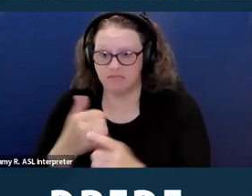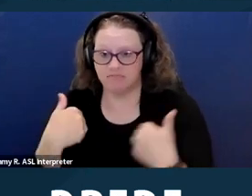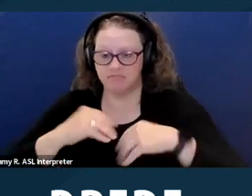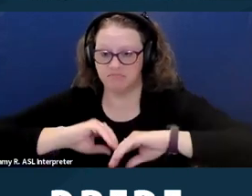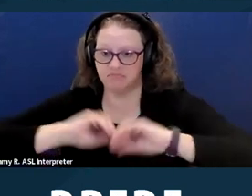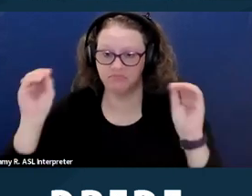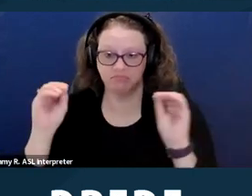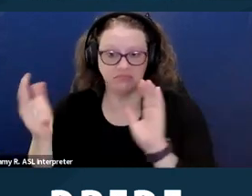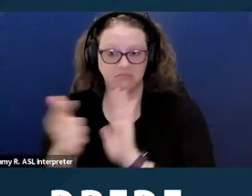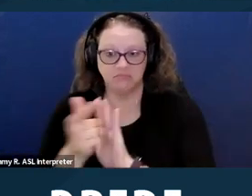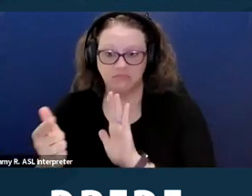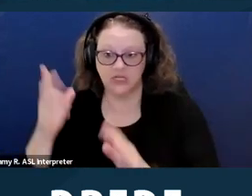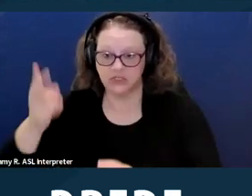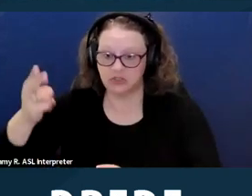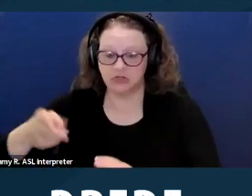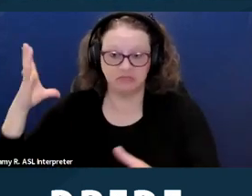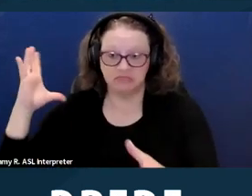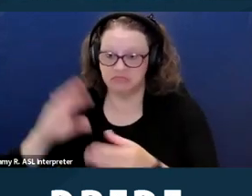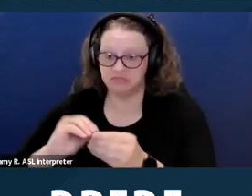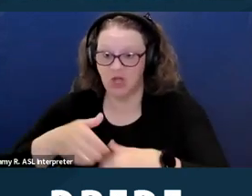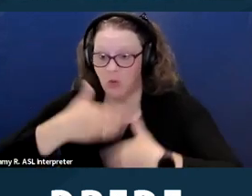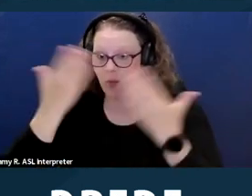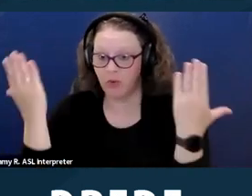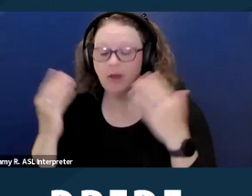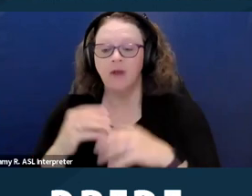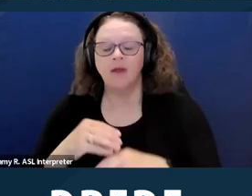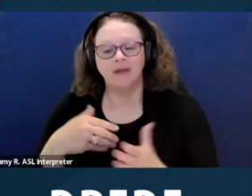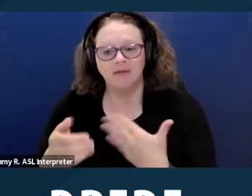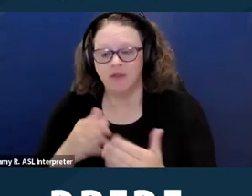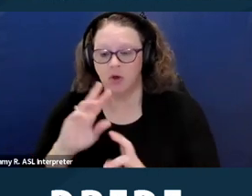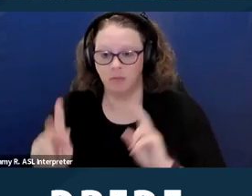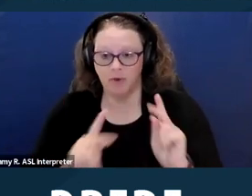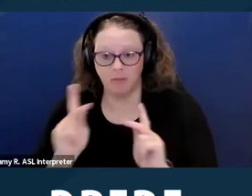oftentimes persons in those who are for those demographics